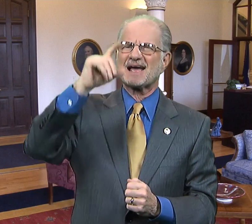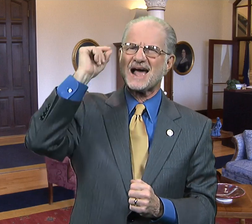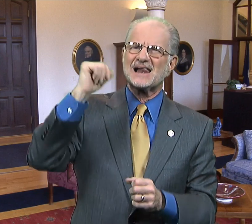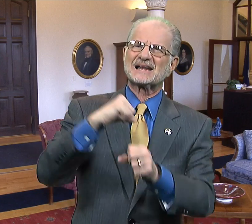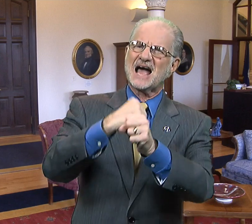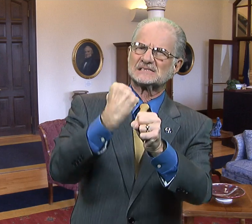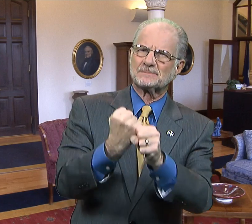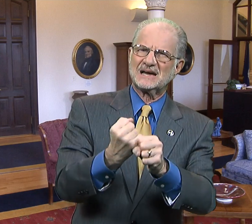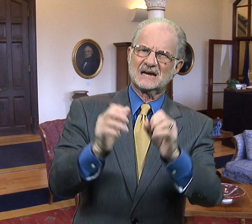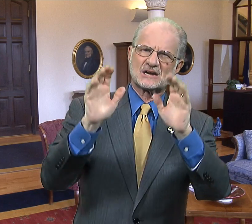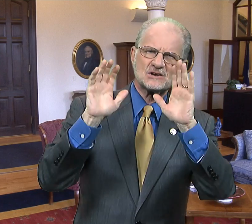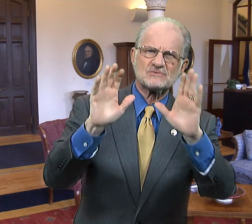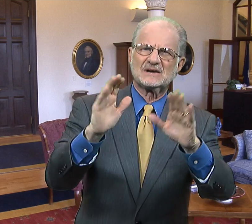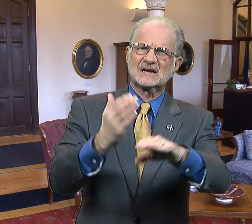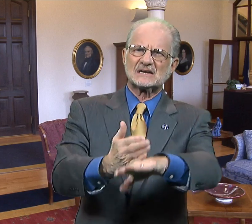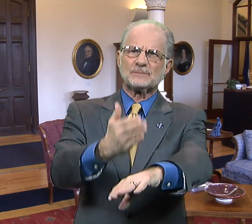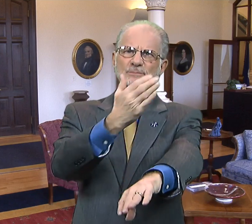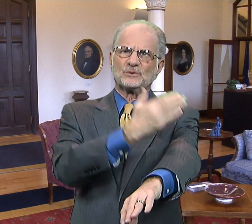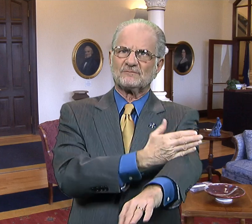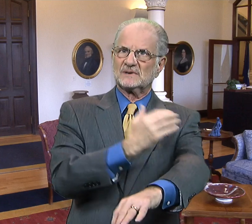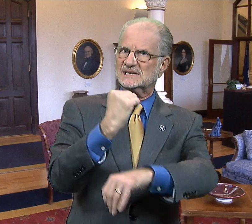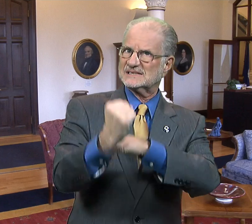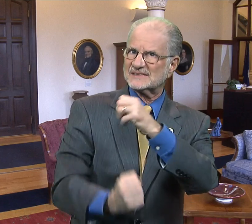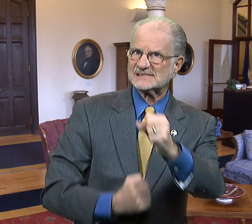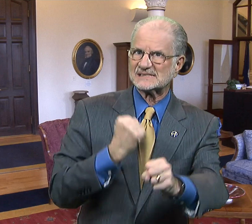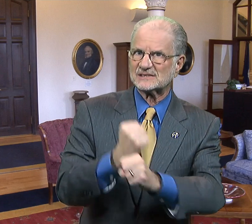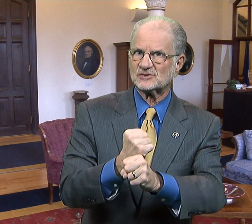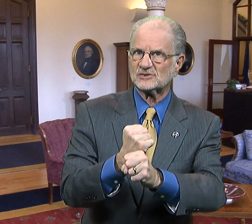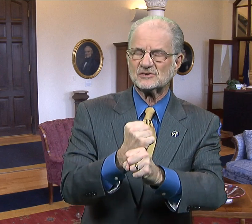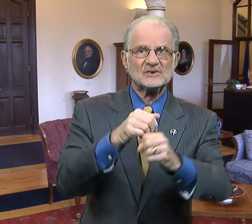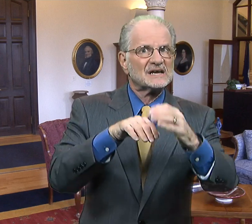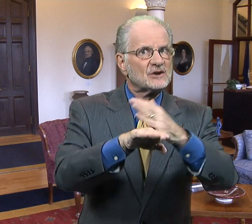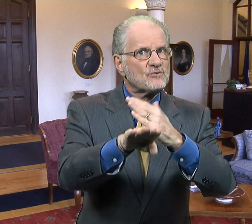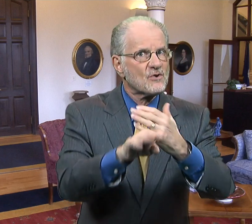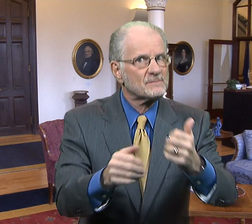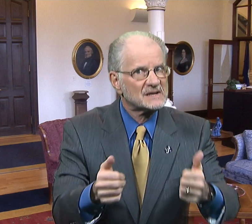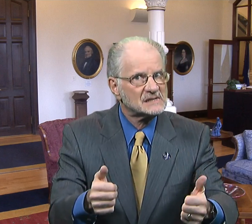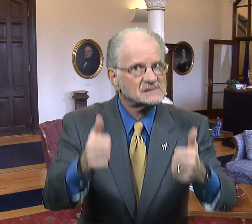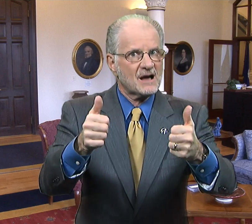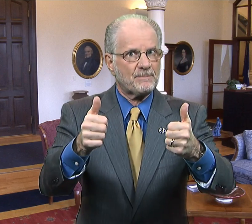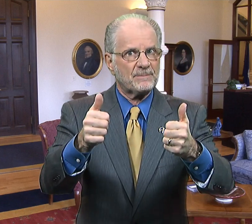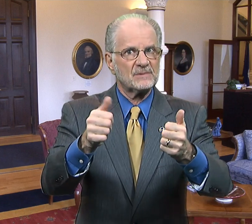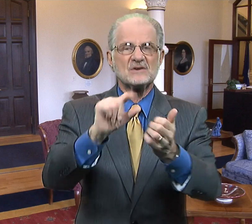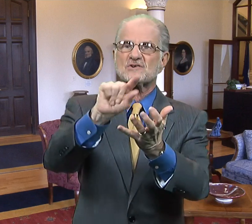Gallaudet has made great improvements this year. Enrollment is up.